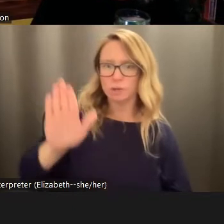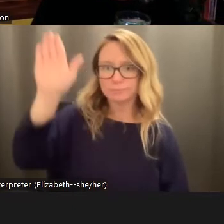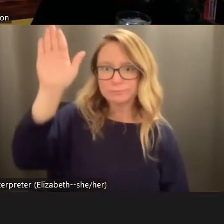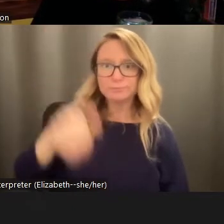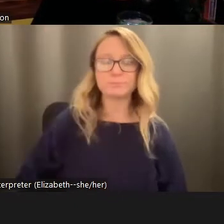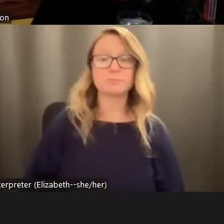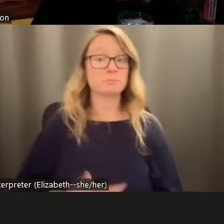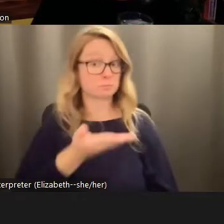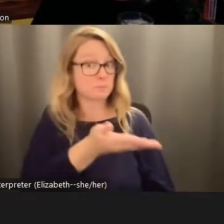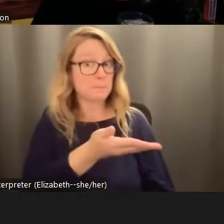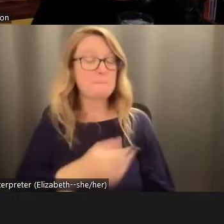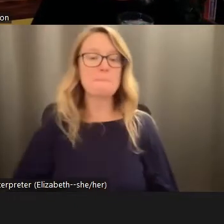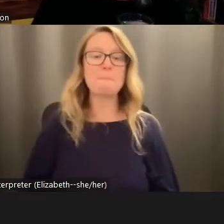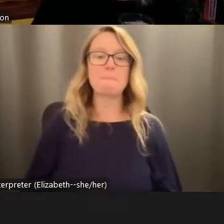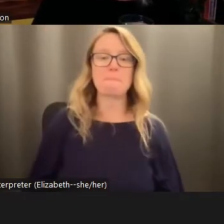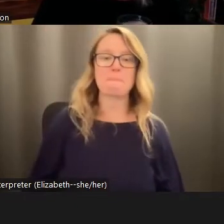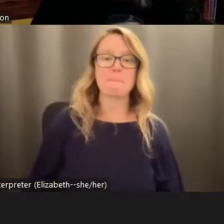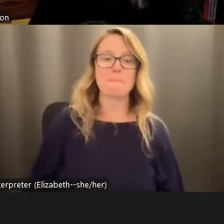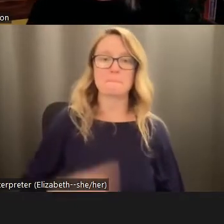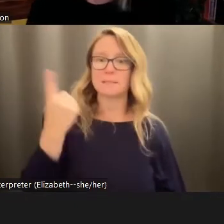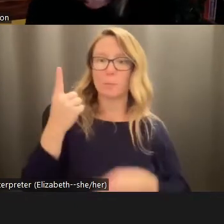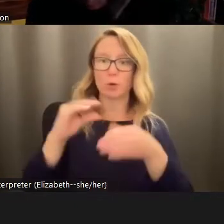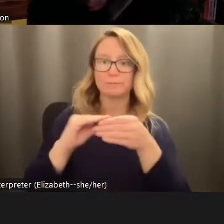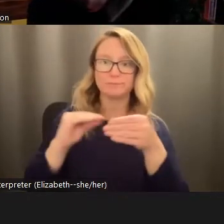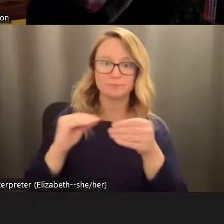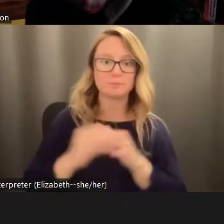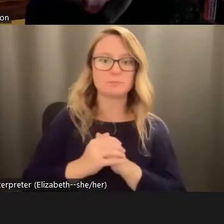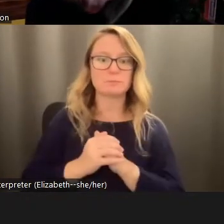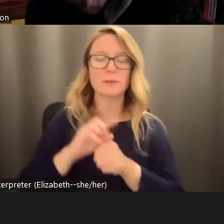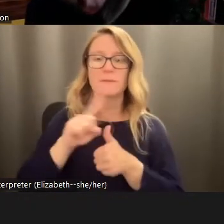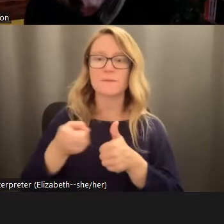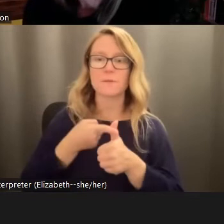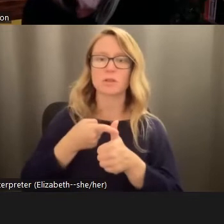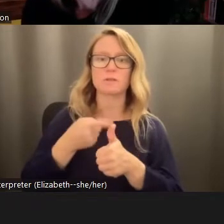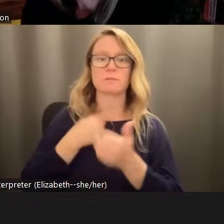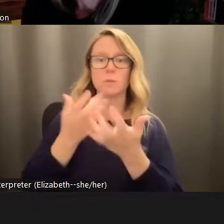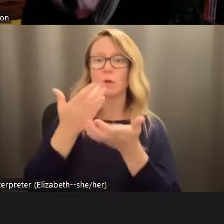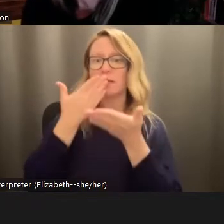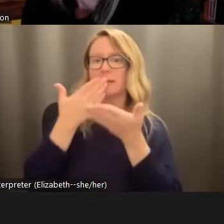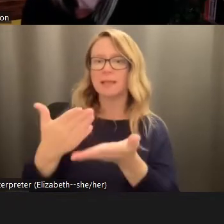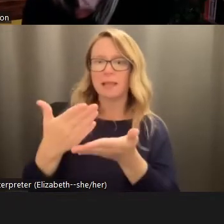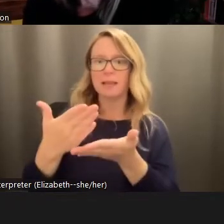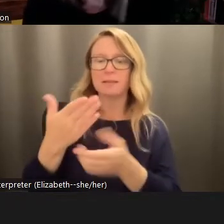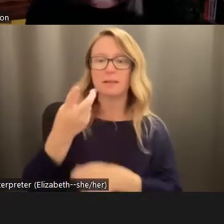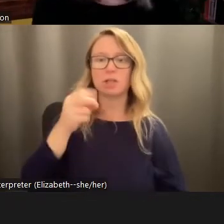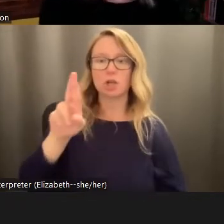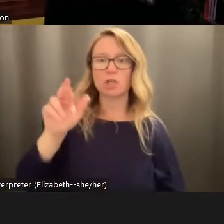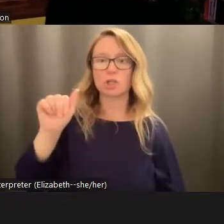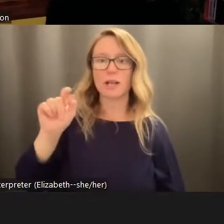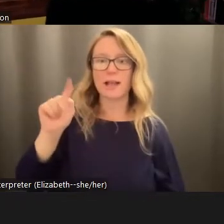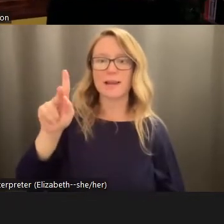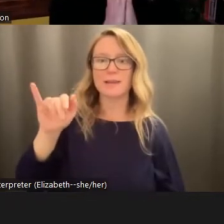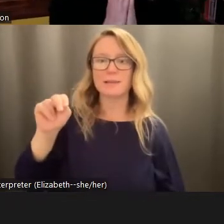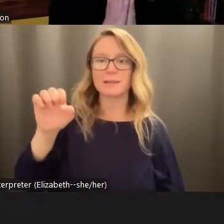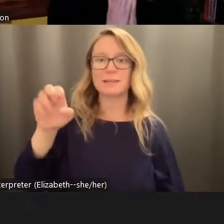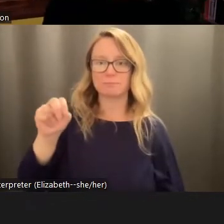Yeah. First of all, I want to thank Dr. Achatz for this